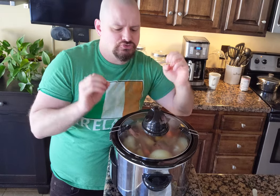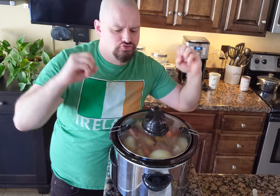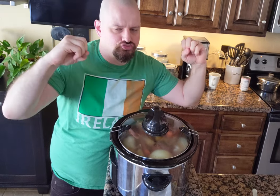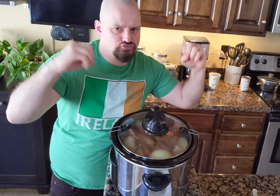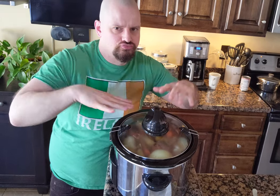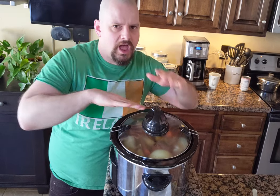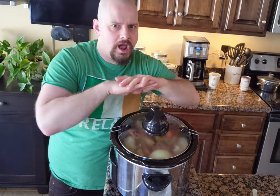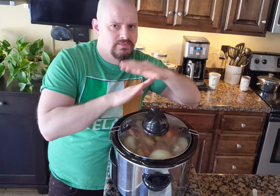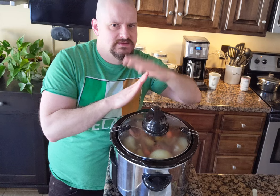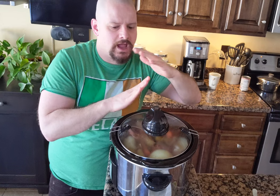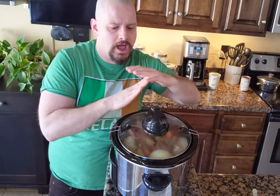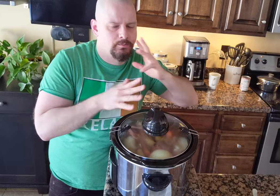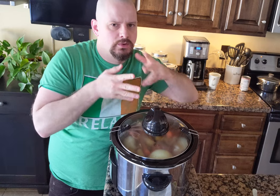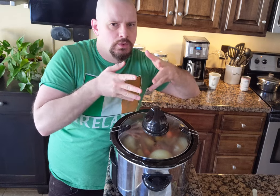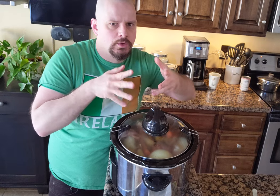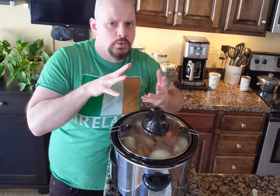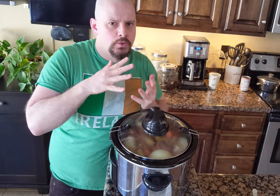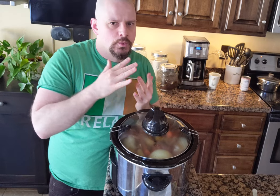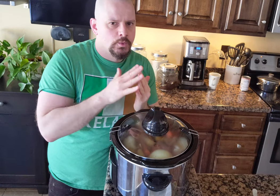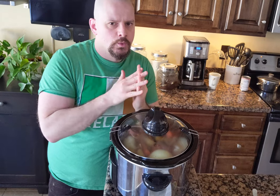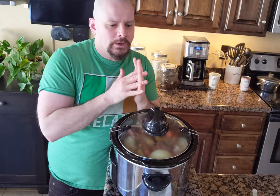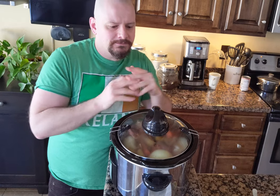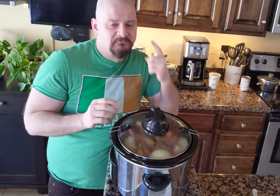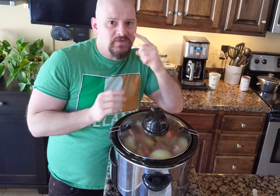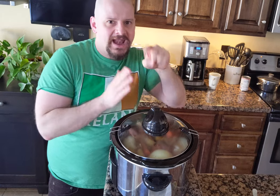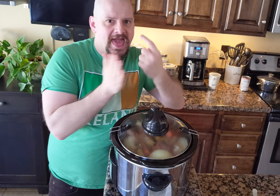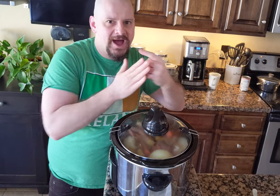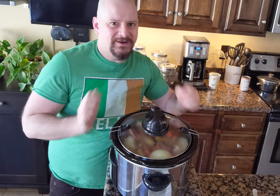on the top to brine for an hour.